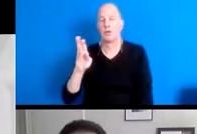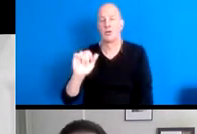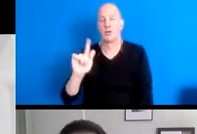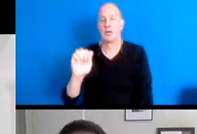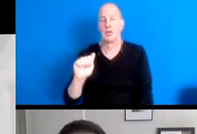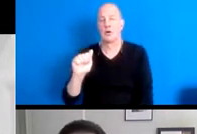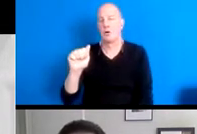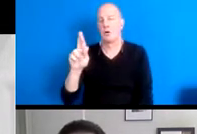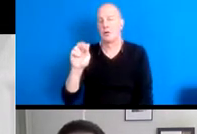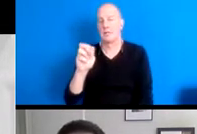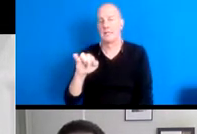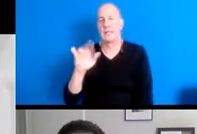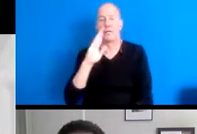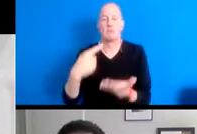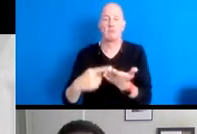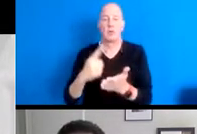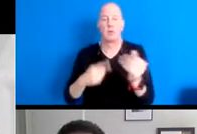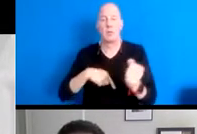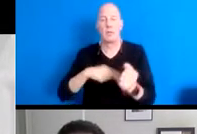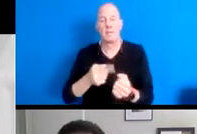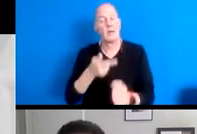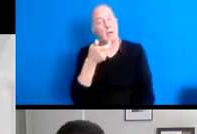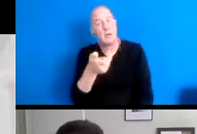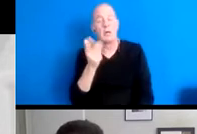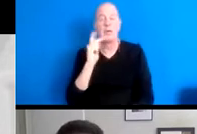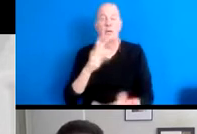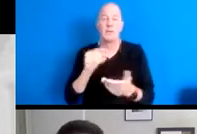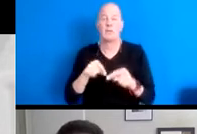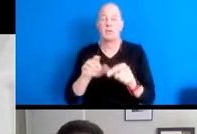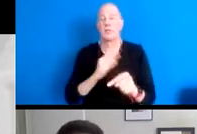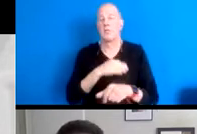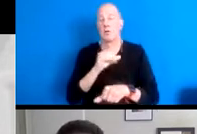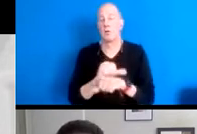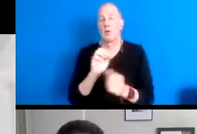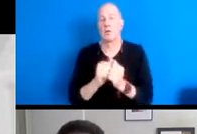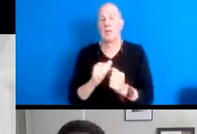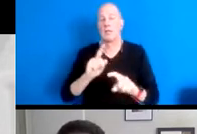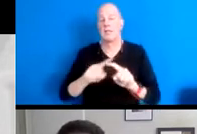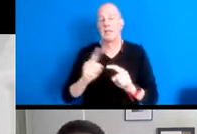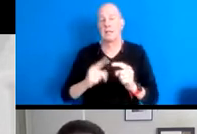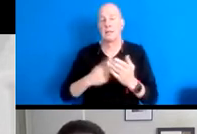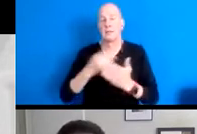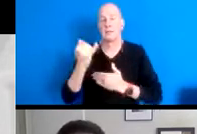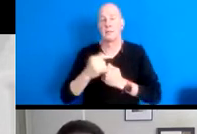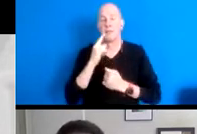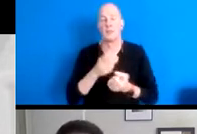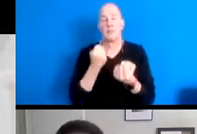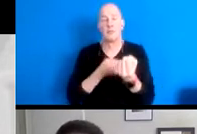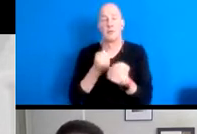and learn through our work and offer practical and engaging tools to support radical real estate groups.